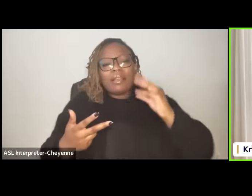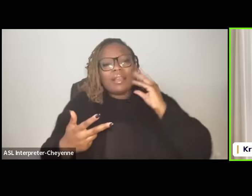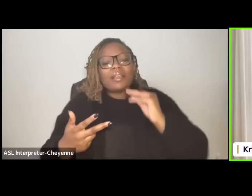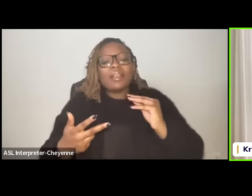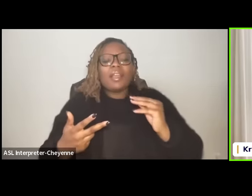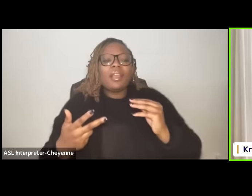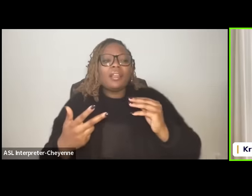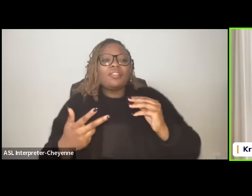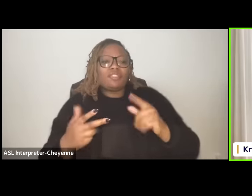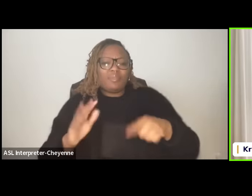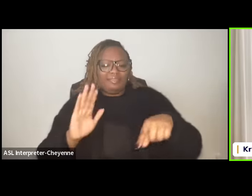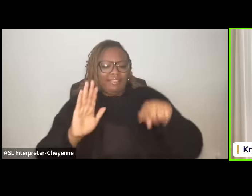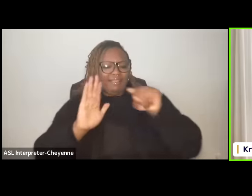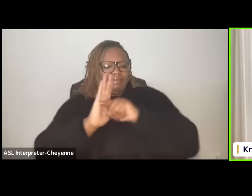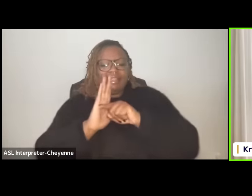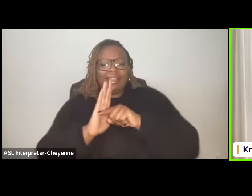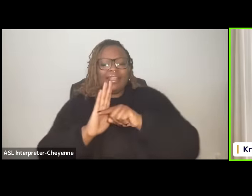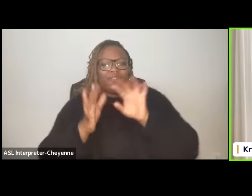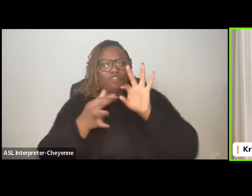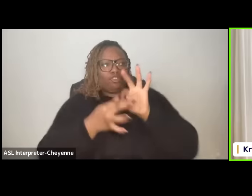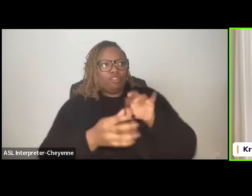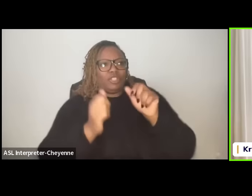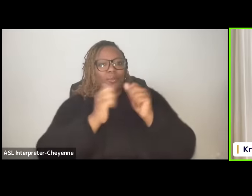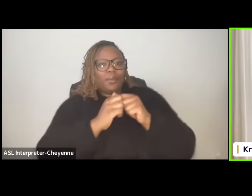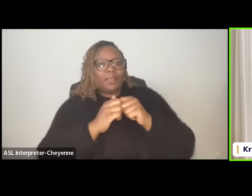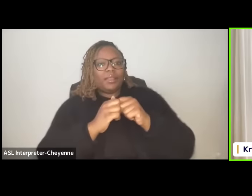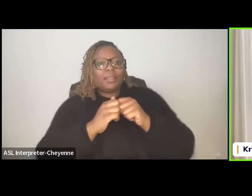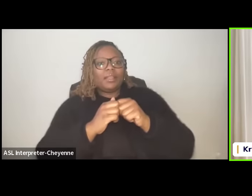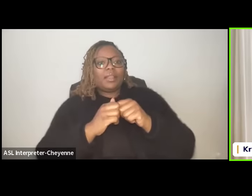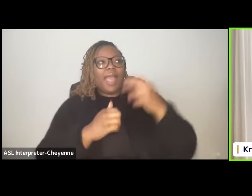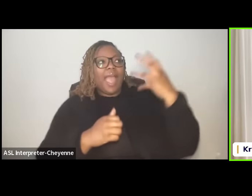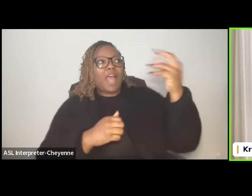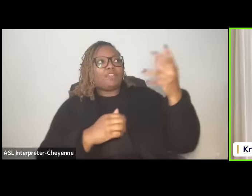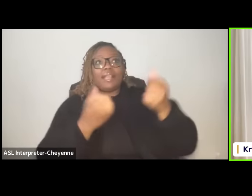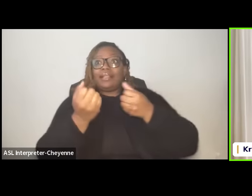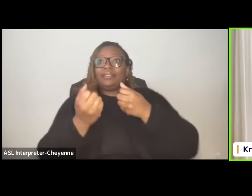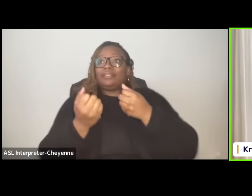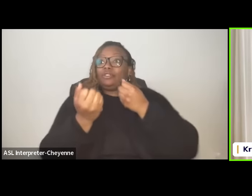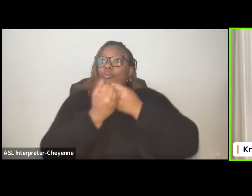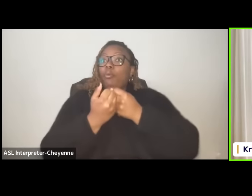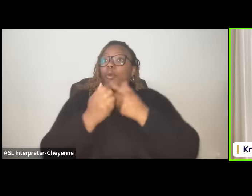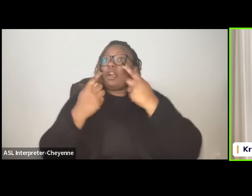a negative a negative association with outside forces coming to stabilize the country and the